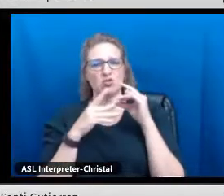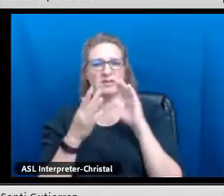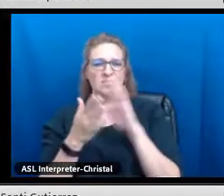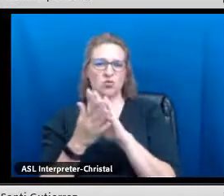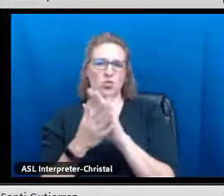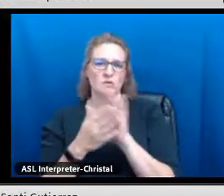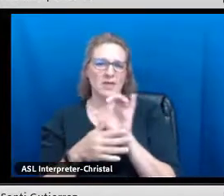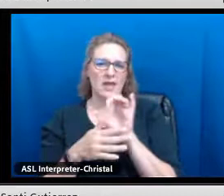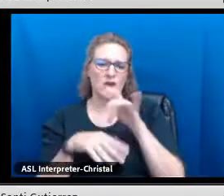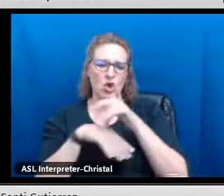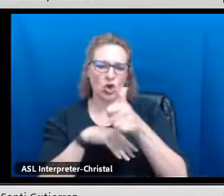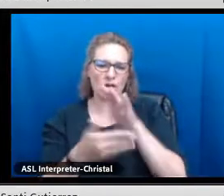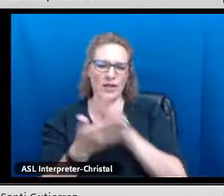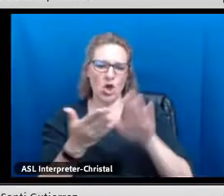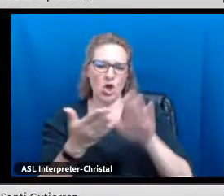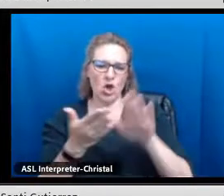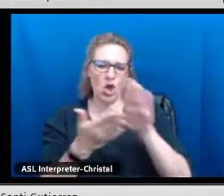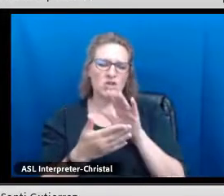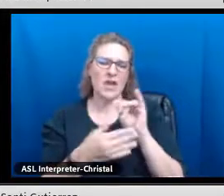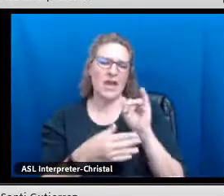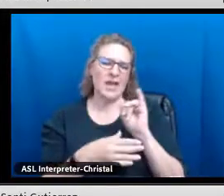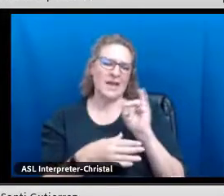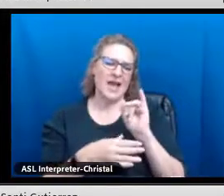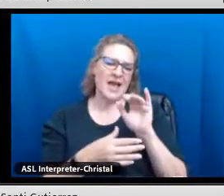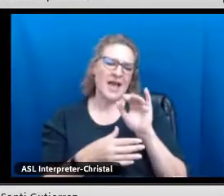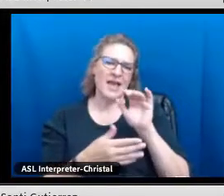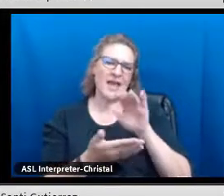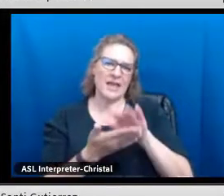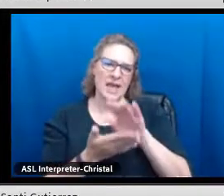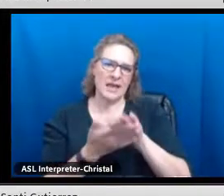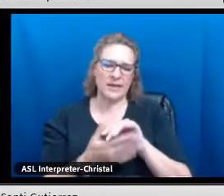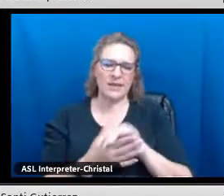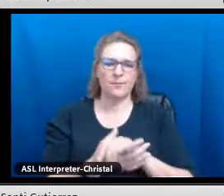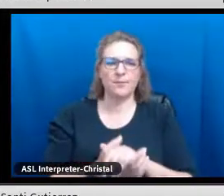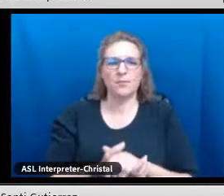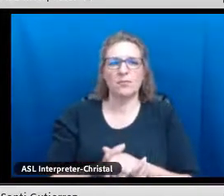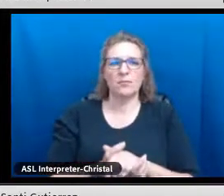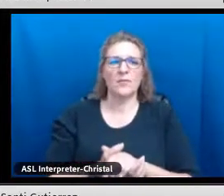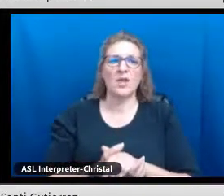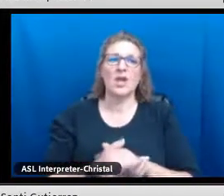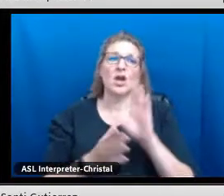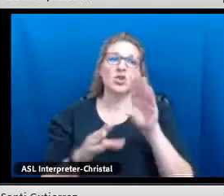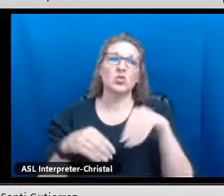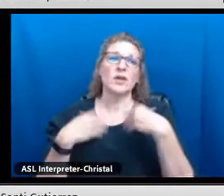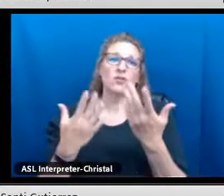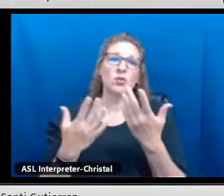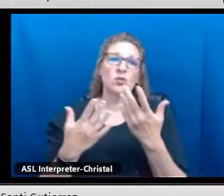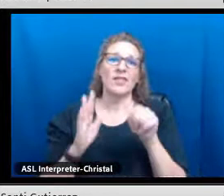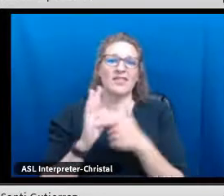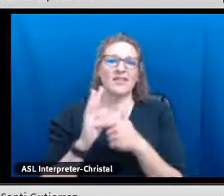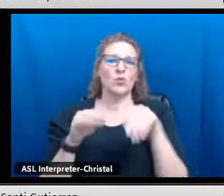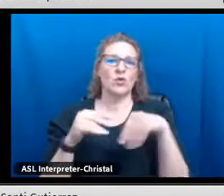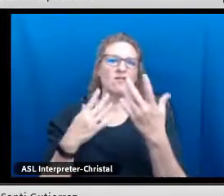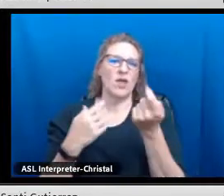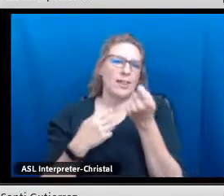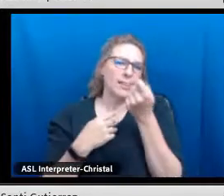schools and two what we would consider specialty schools. That would be early college and an iAcademy.